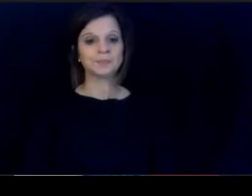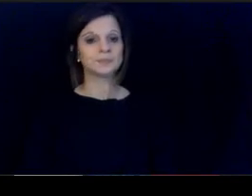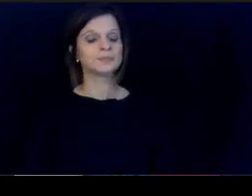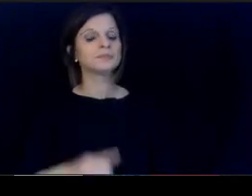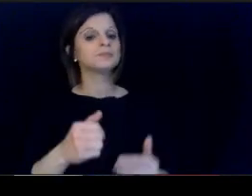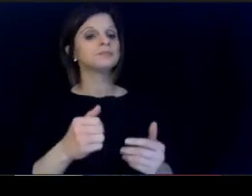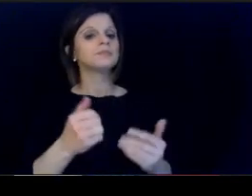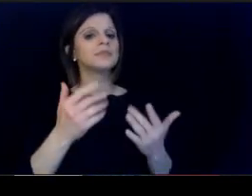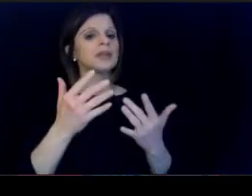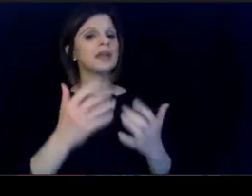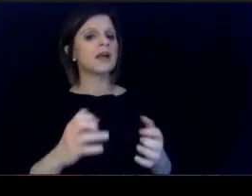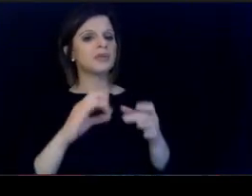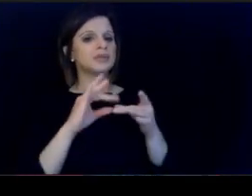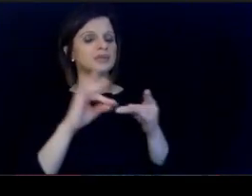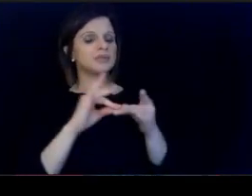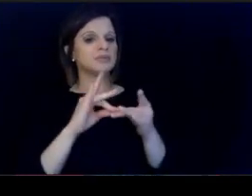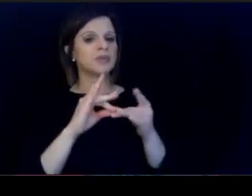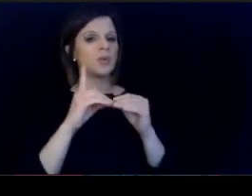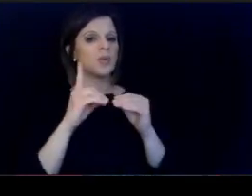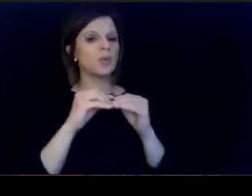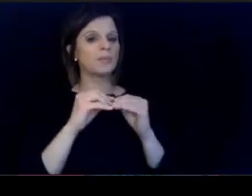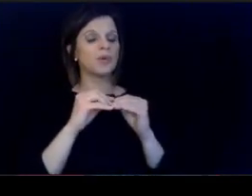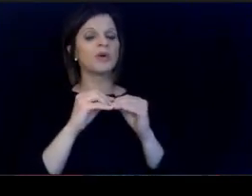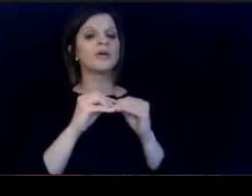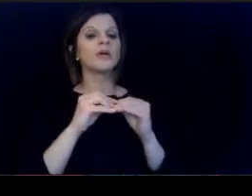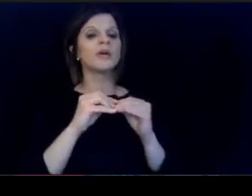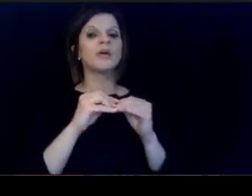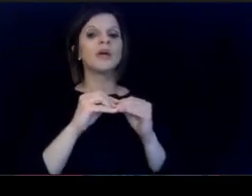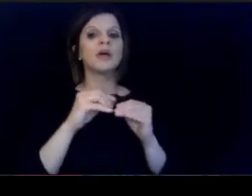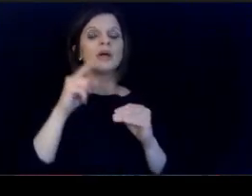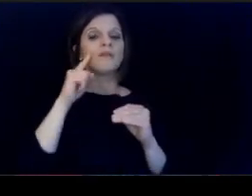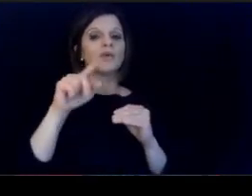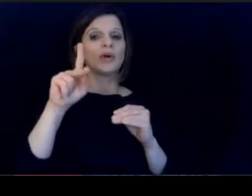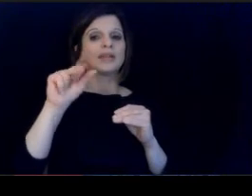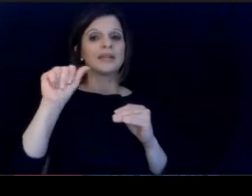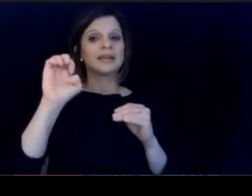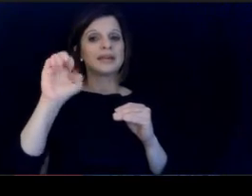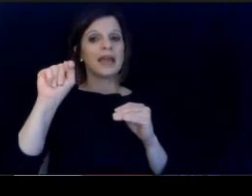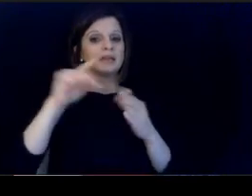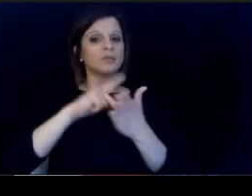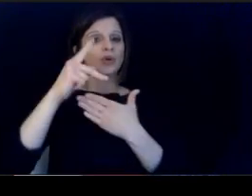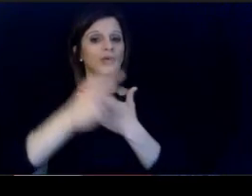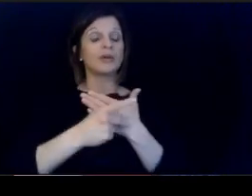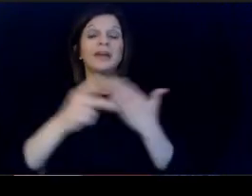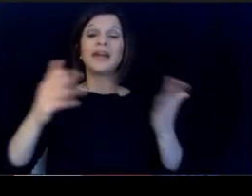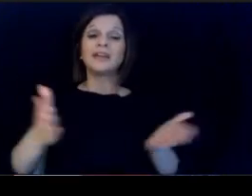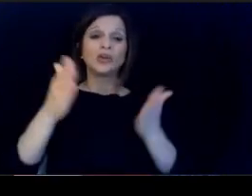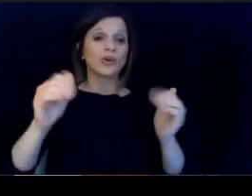And I would like to make one more plug for the. K program an encouraging all students.